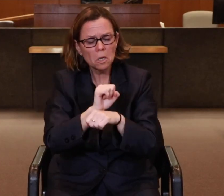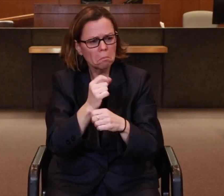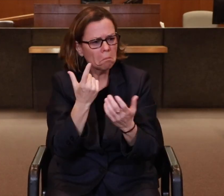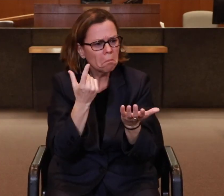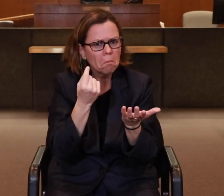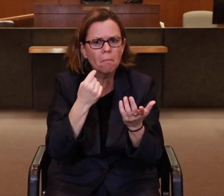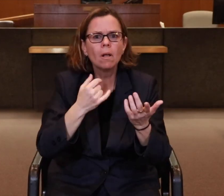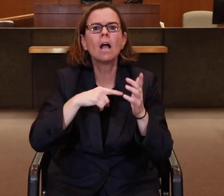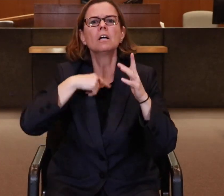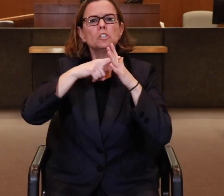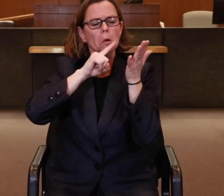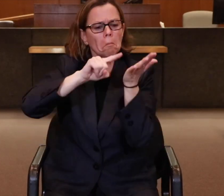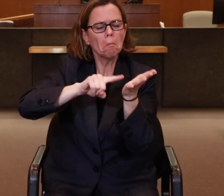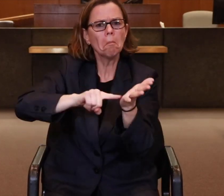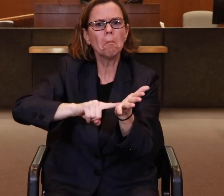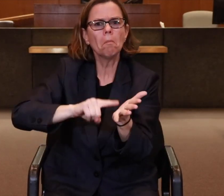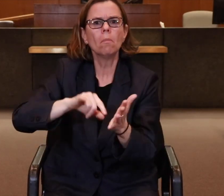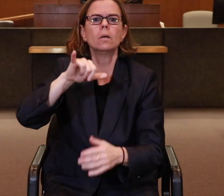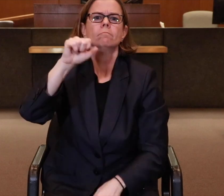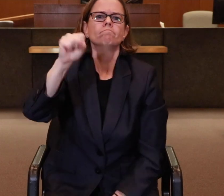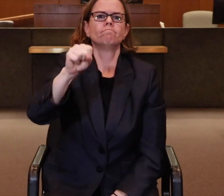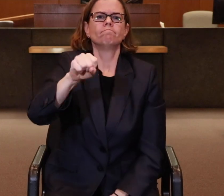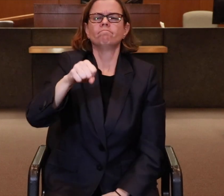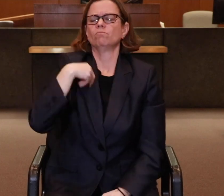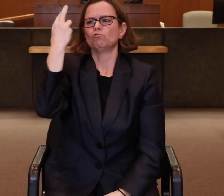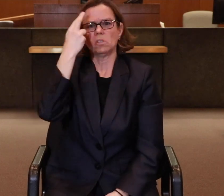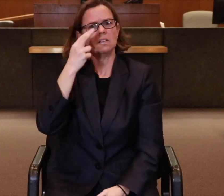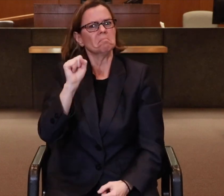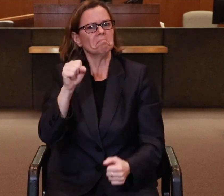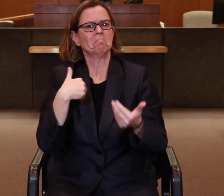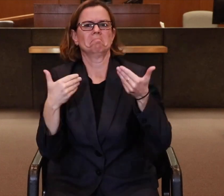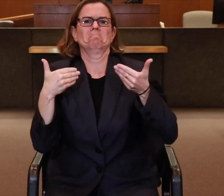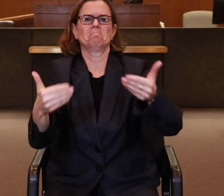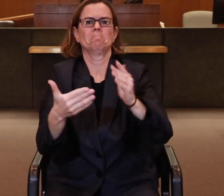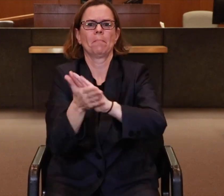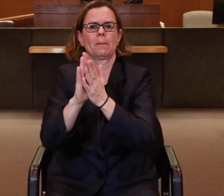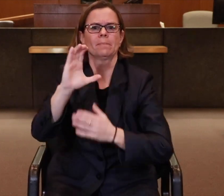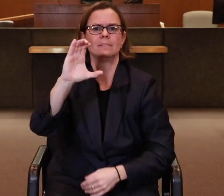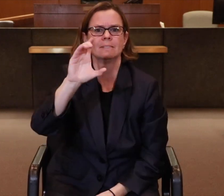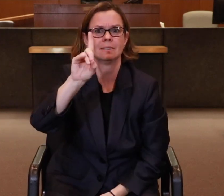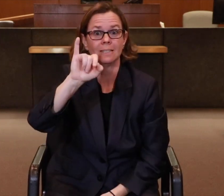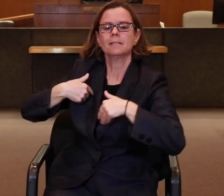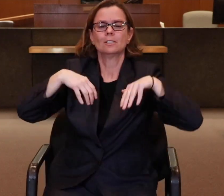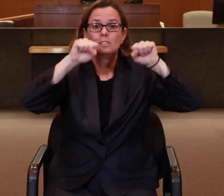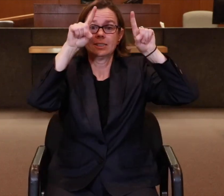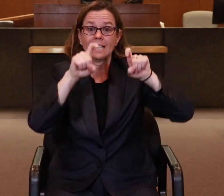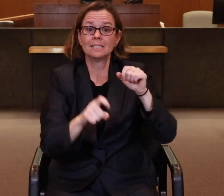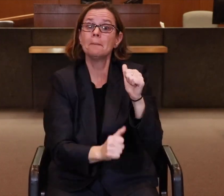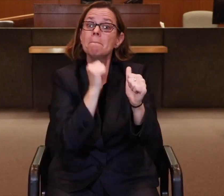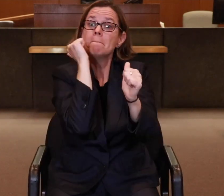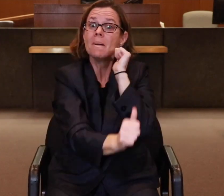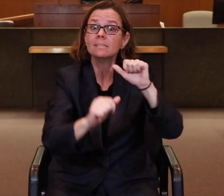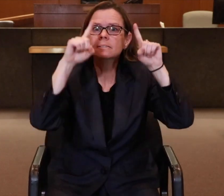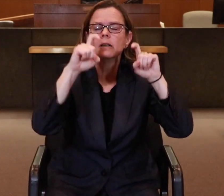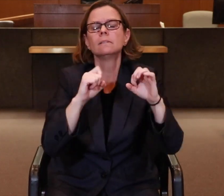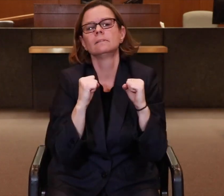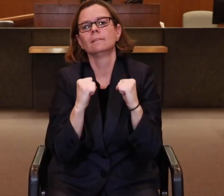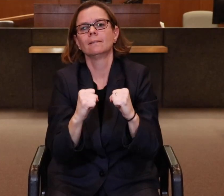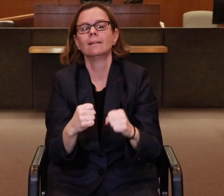I started researching and I realized that I wanted to become a CDI. I took the test and passed it!